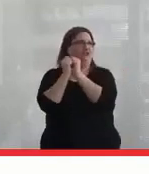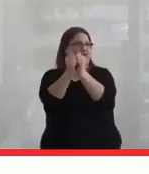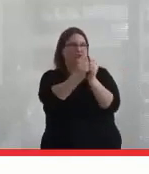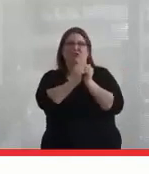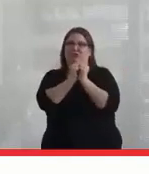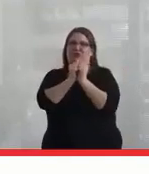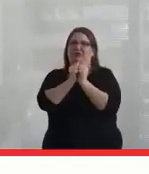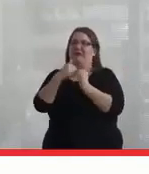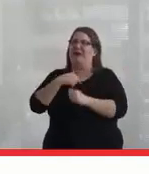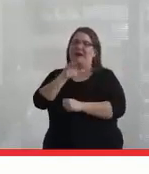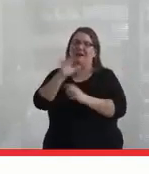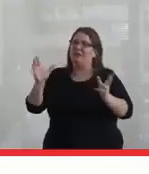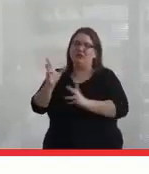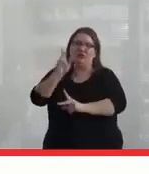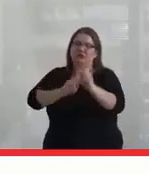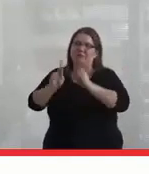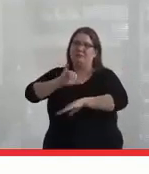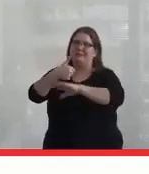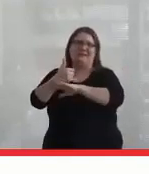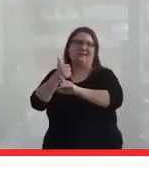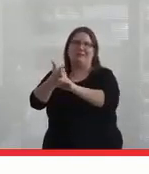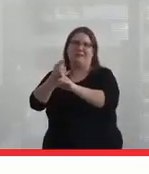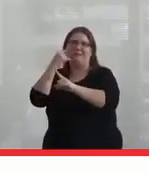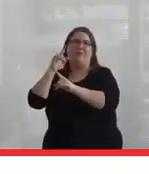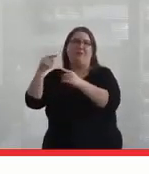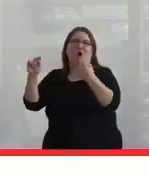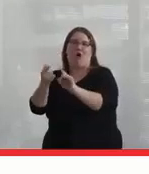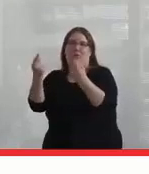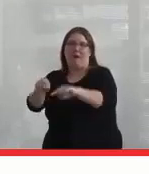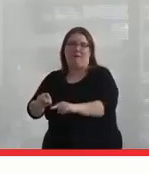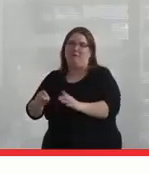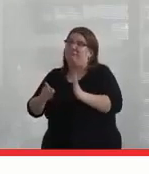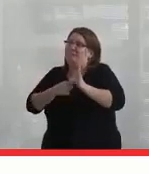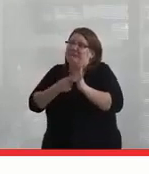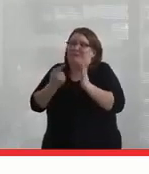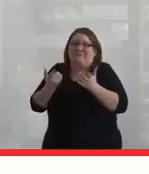I never encourage anyone to put themselves in harm's way. Sometimes we can't help that.